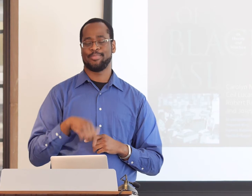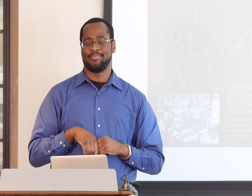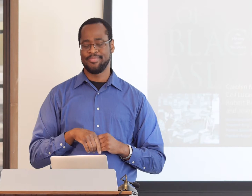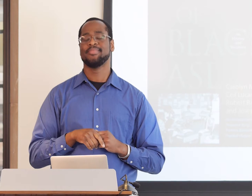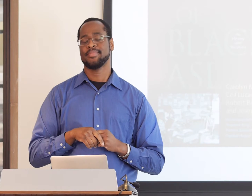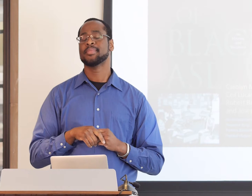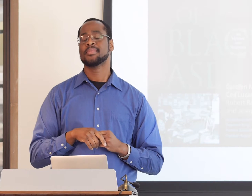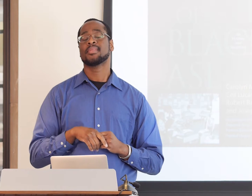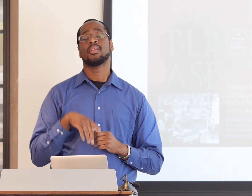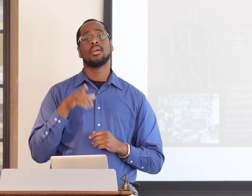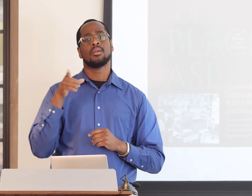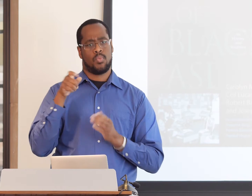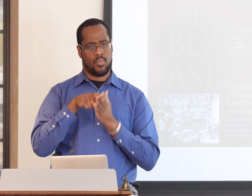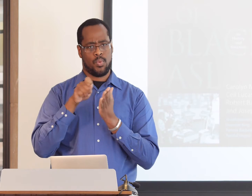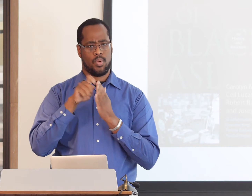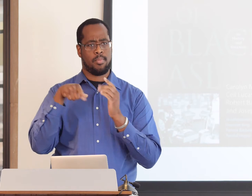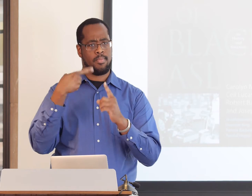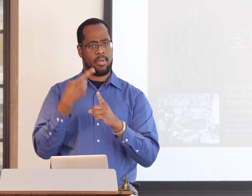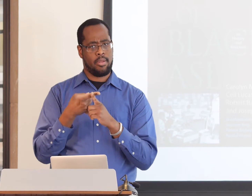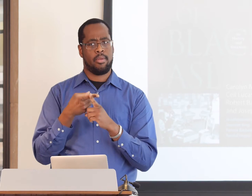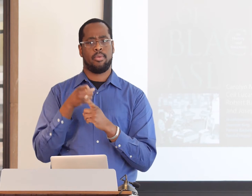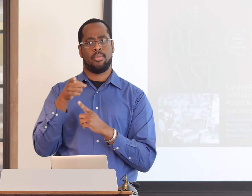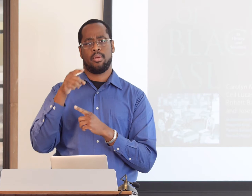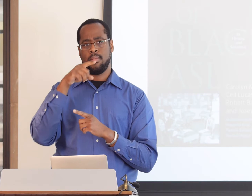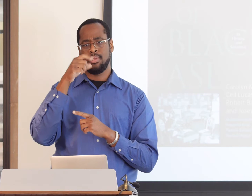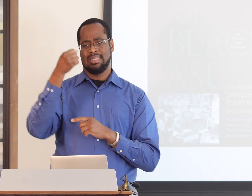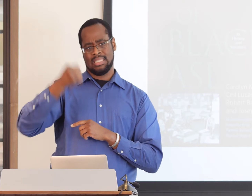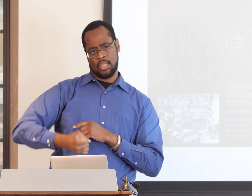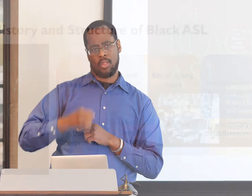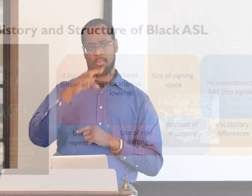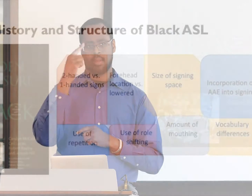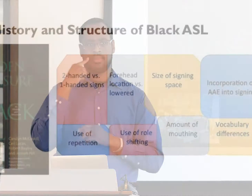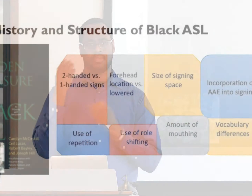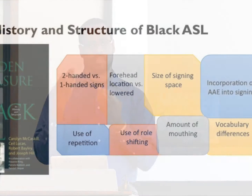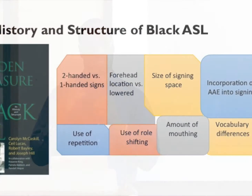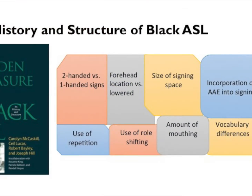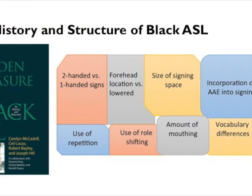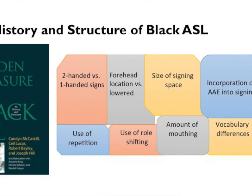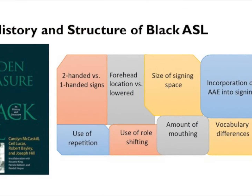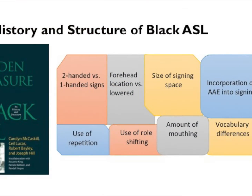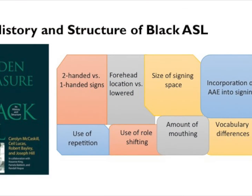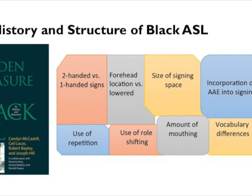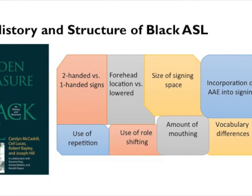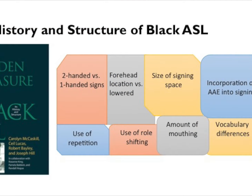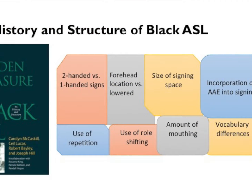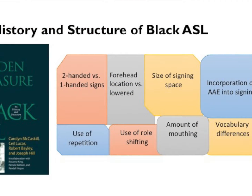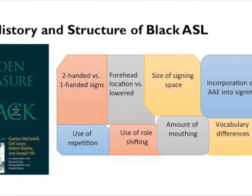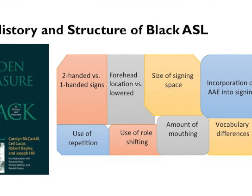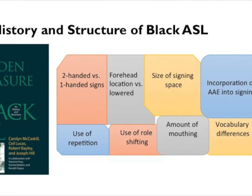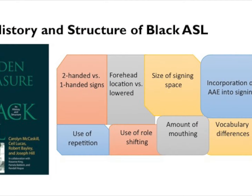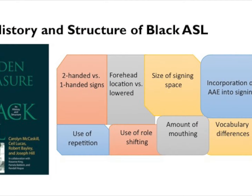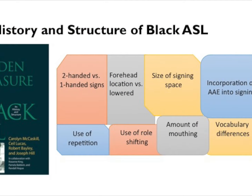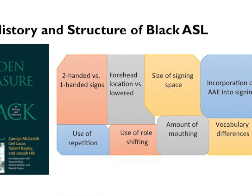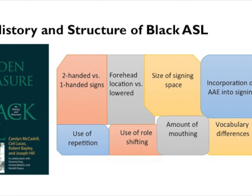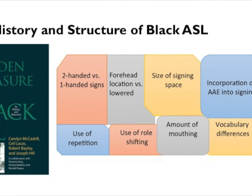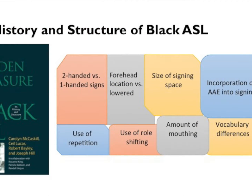and this Deaf assistant was by the name of Croneberg. At the time he noticed that sign language